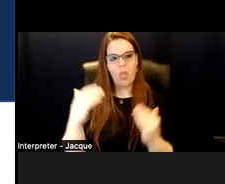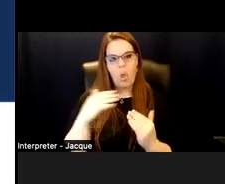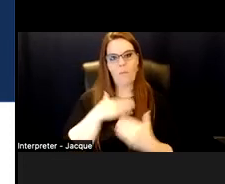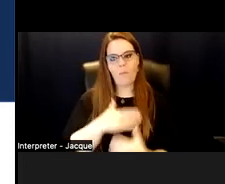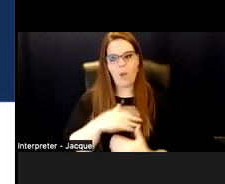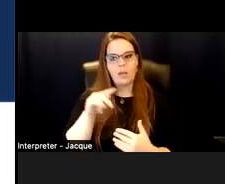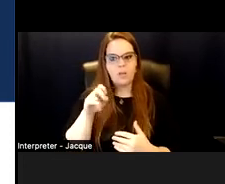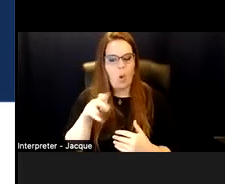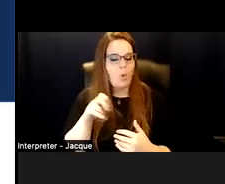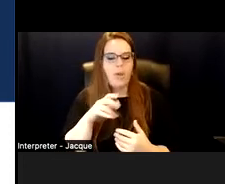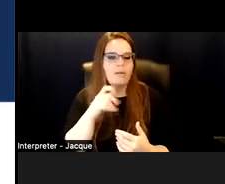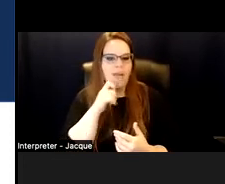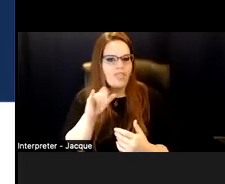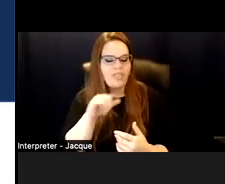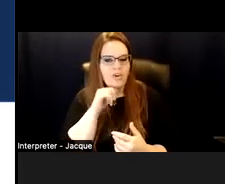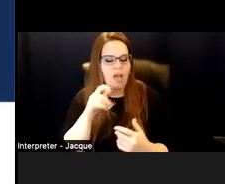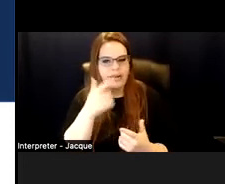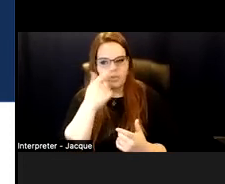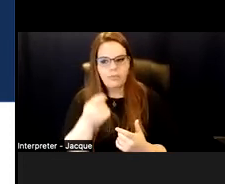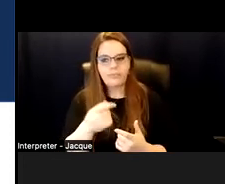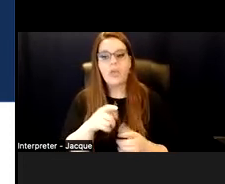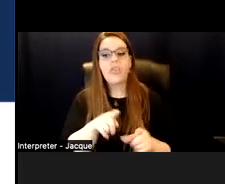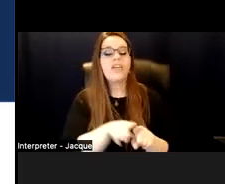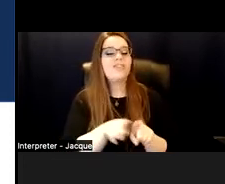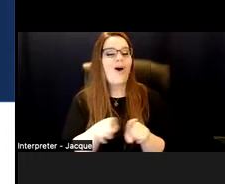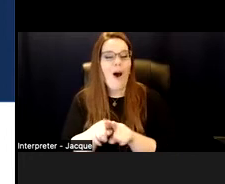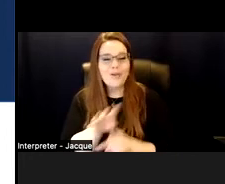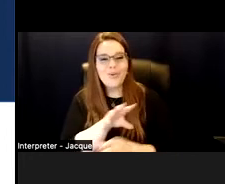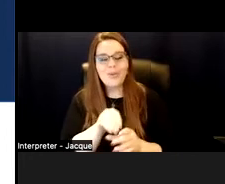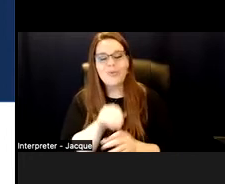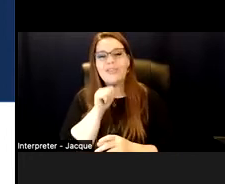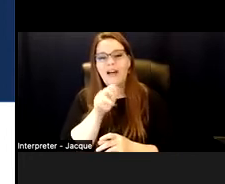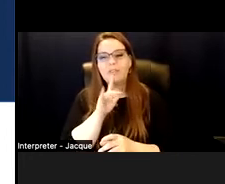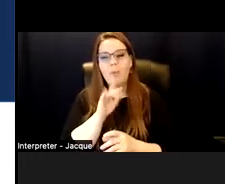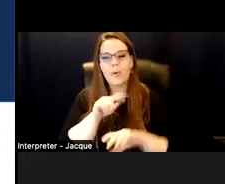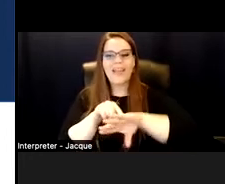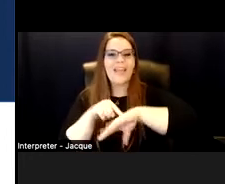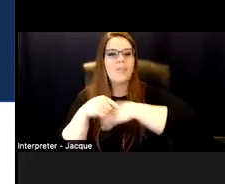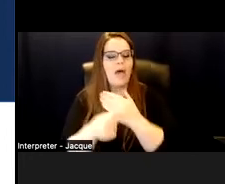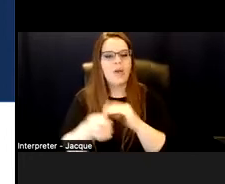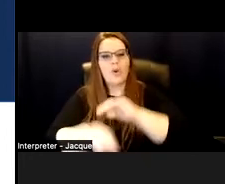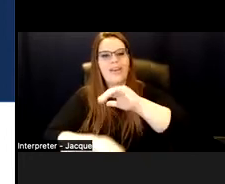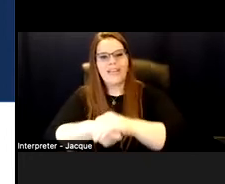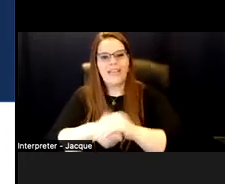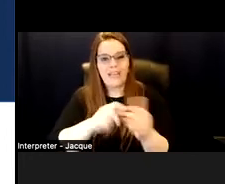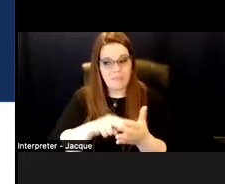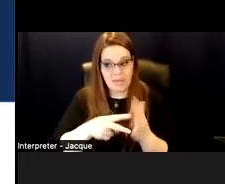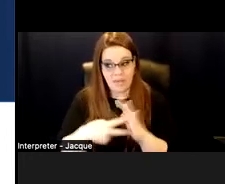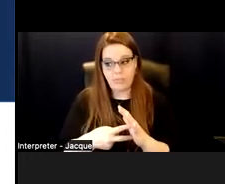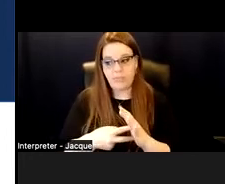This also includes unspoken, implied, or hidden meaning within spoken communication. So needing to read between the lines,